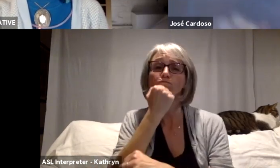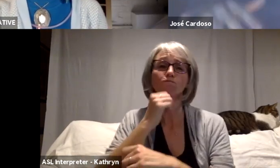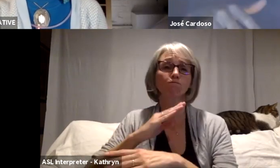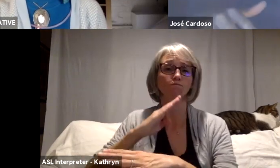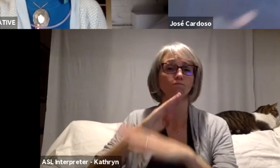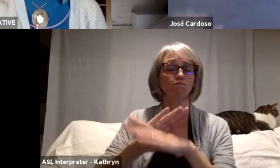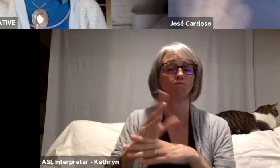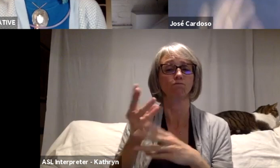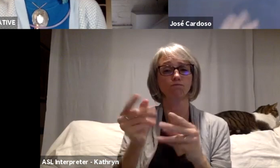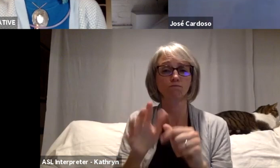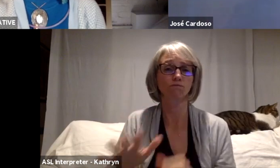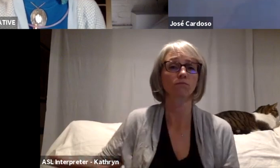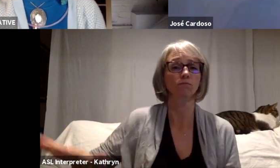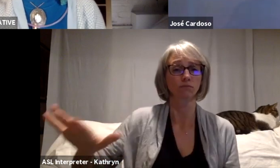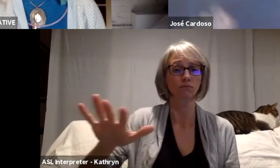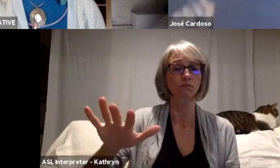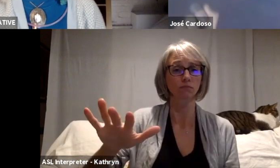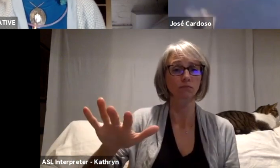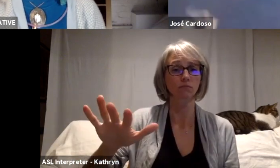in the Andeans, we stopped mining